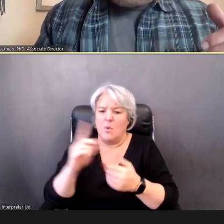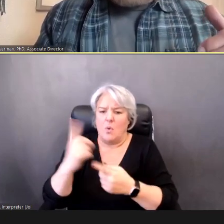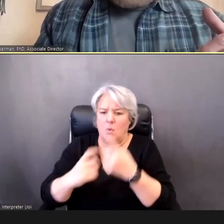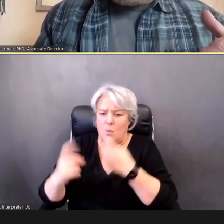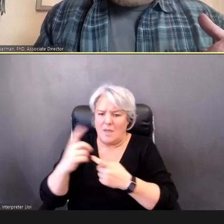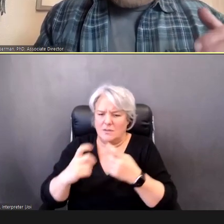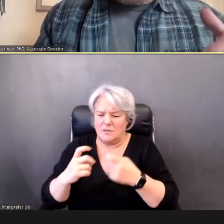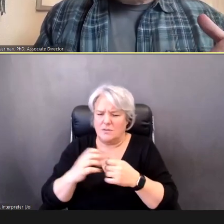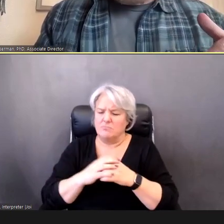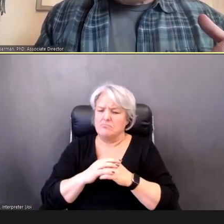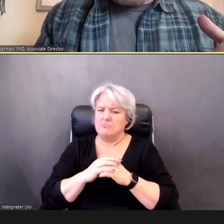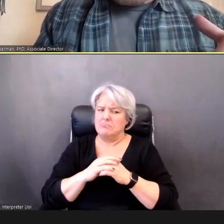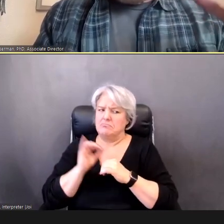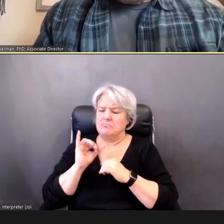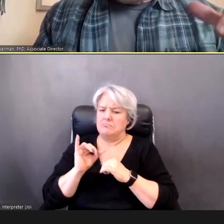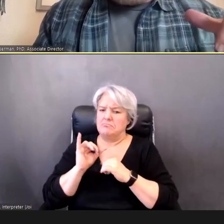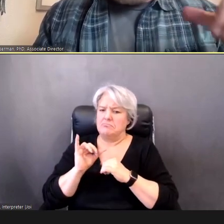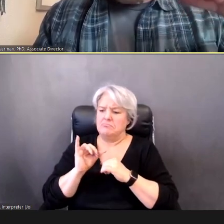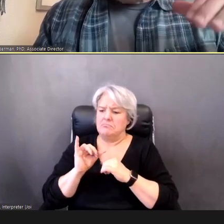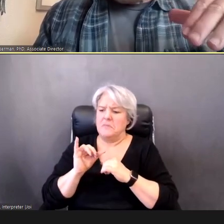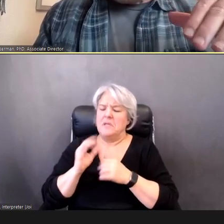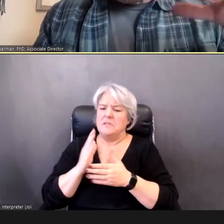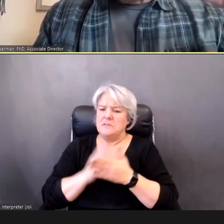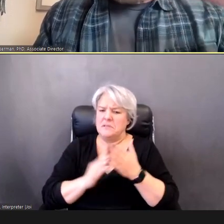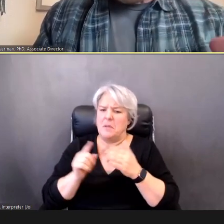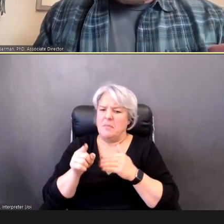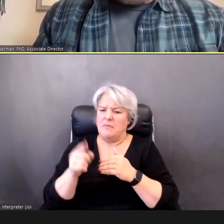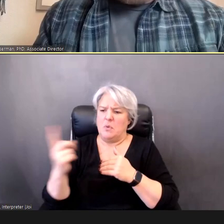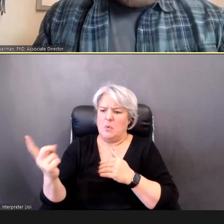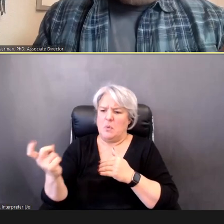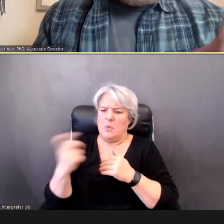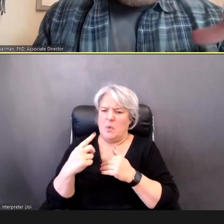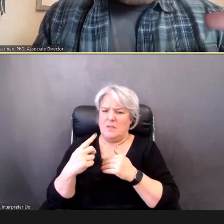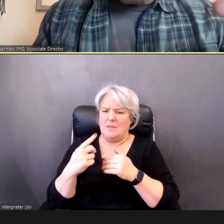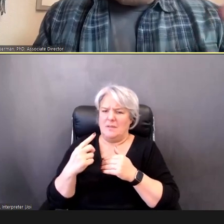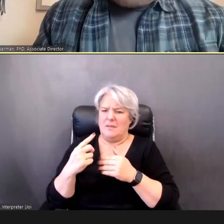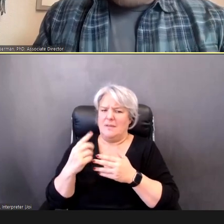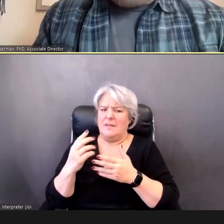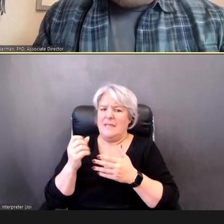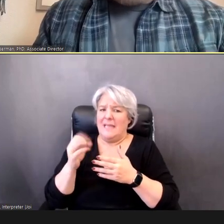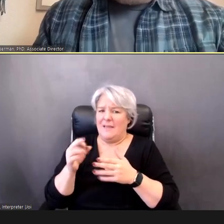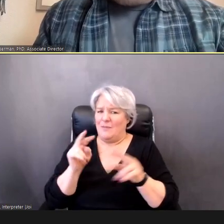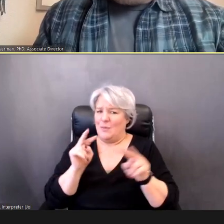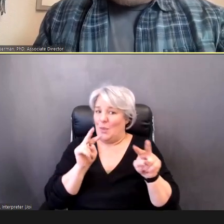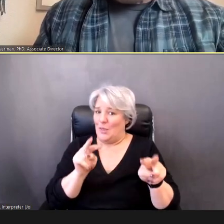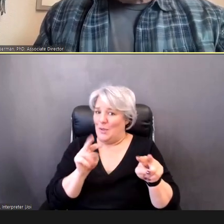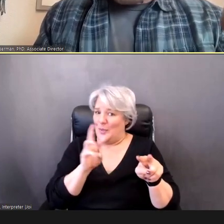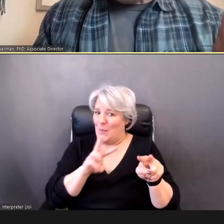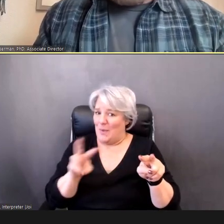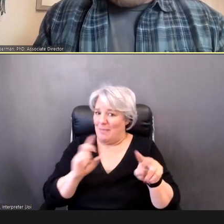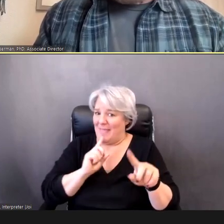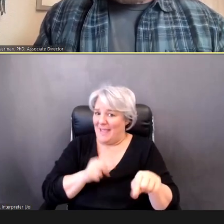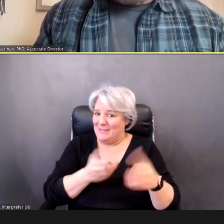If some of these folks had been on our Web site, they would find the answers to what they were looking for here.